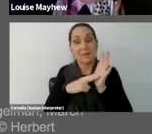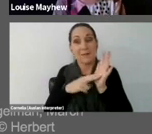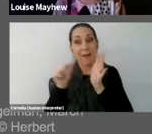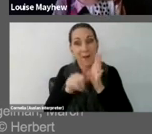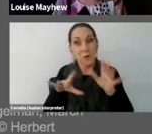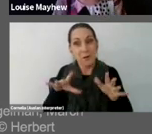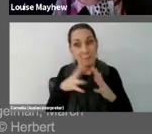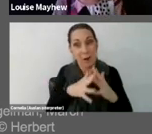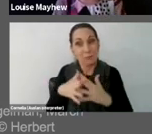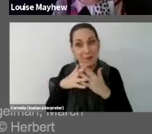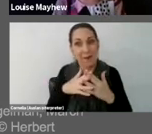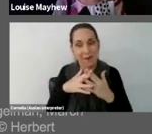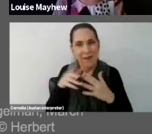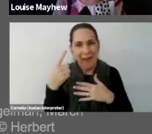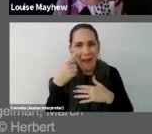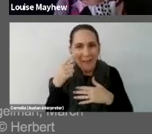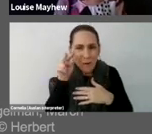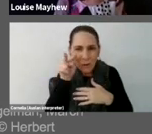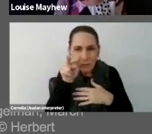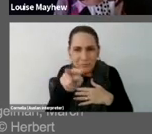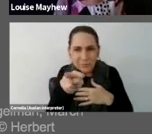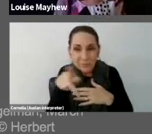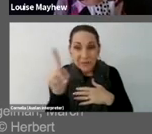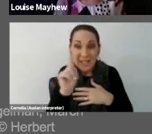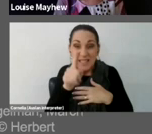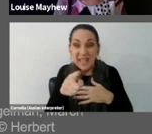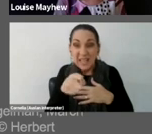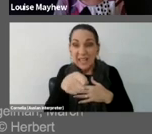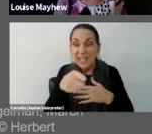If you look closely you'll see that even the champagne glasses they are